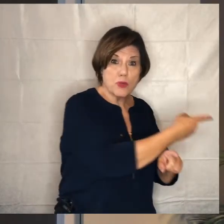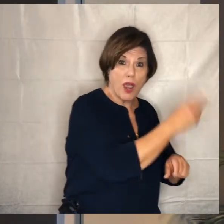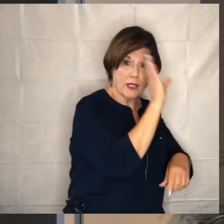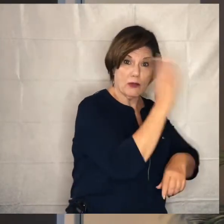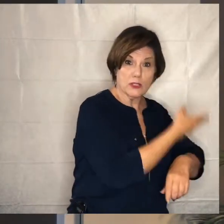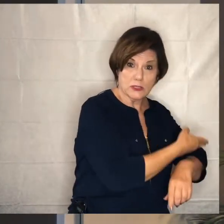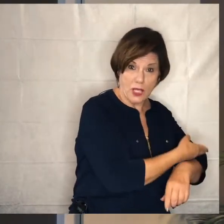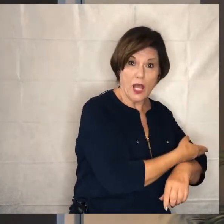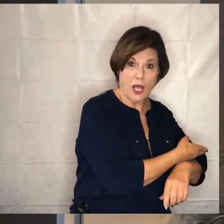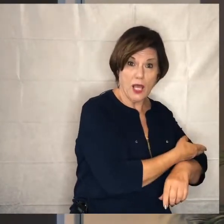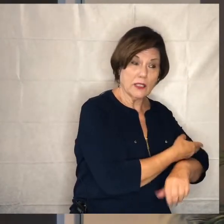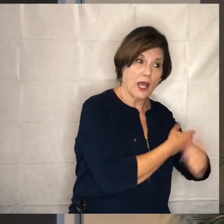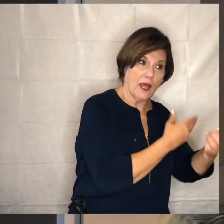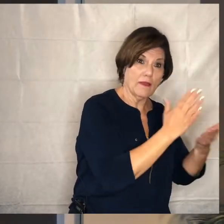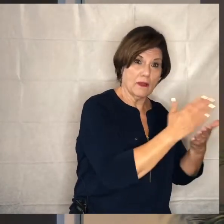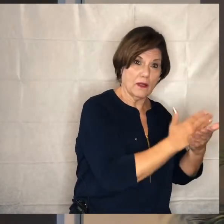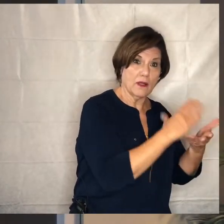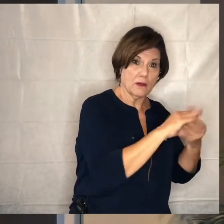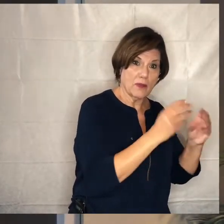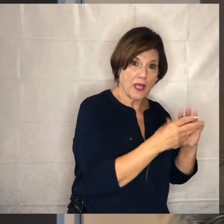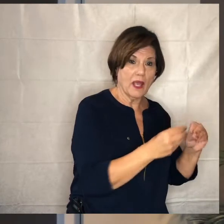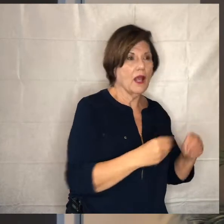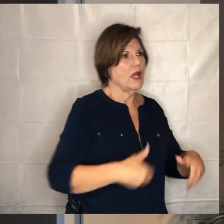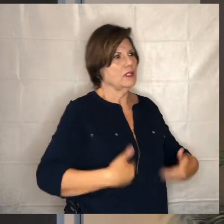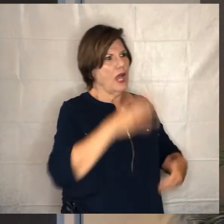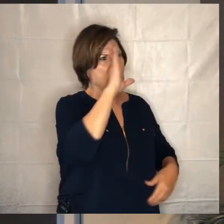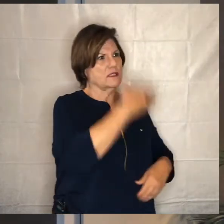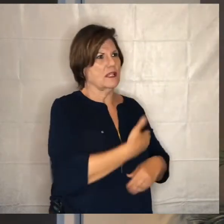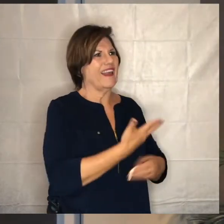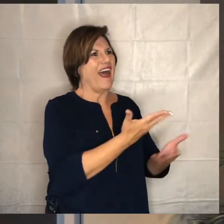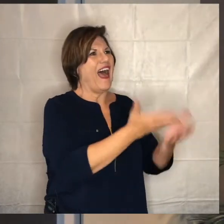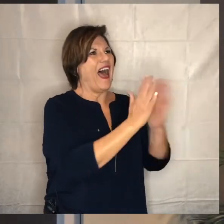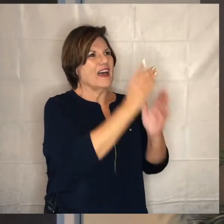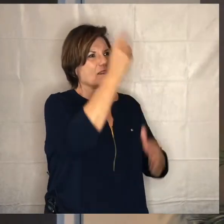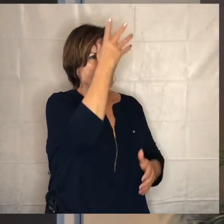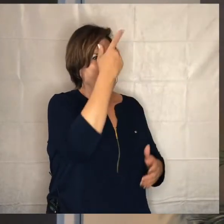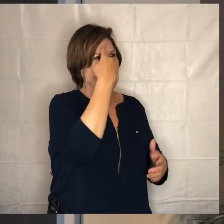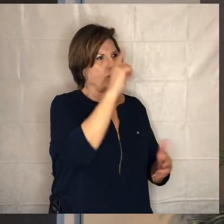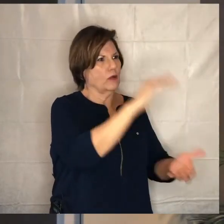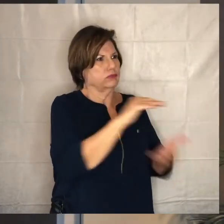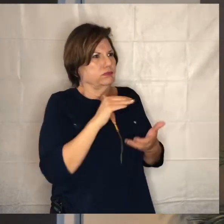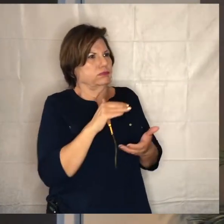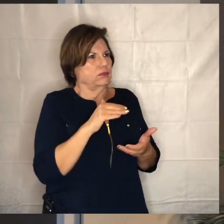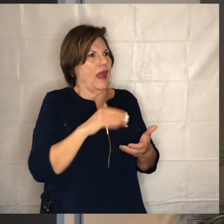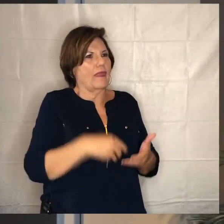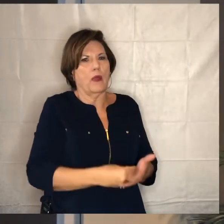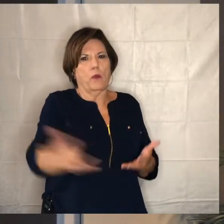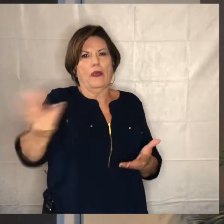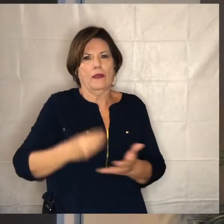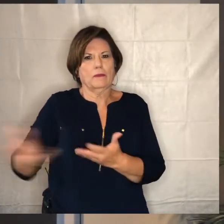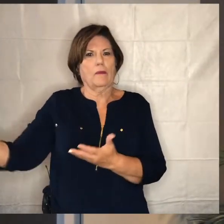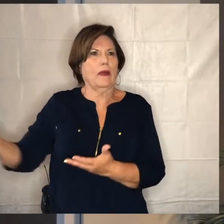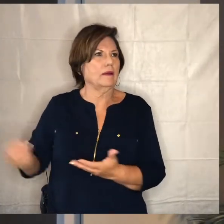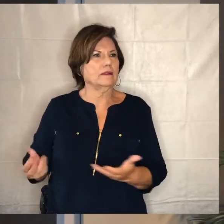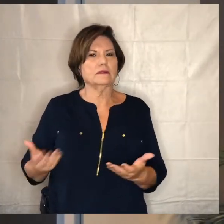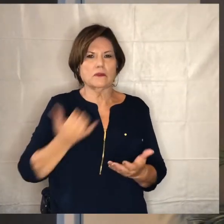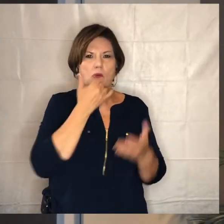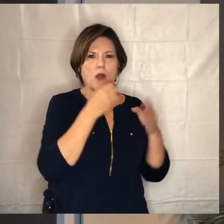the youngest son asks for his inheritance and he squanders it away so there's this sense that it's connected to the earlier passage